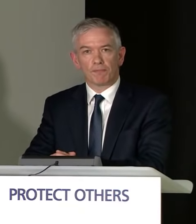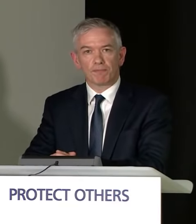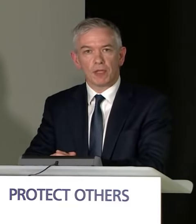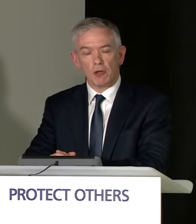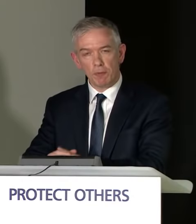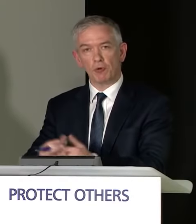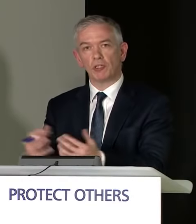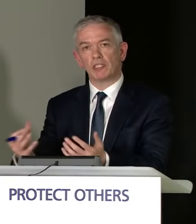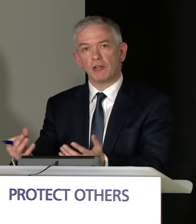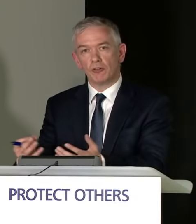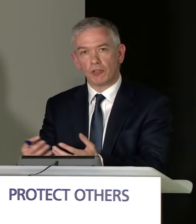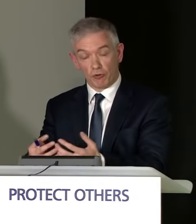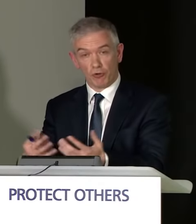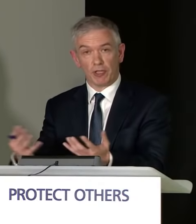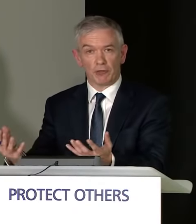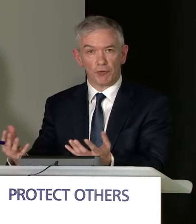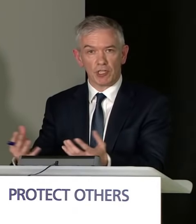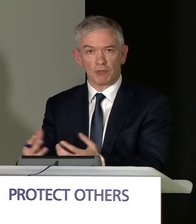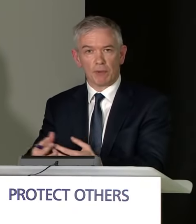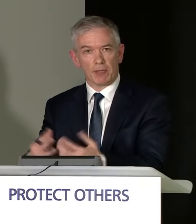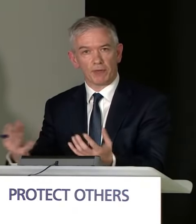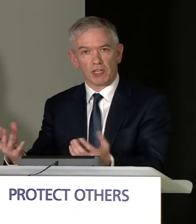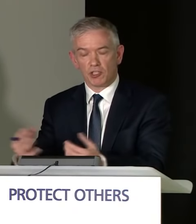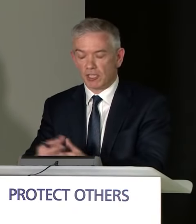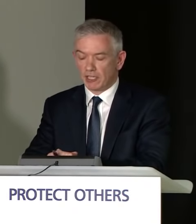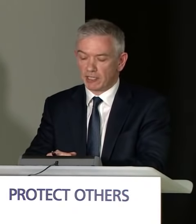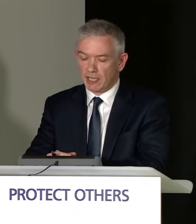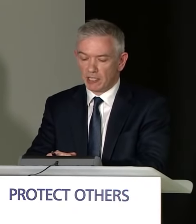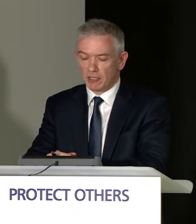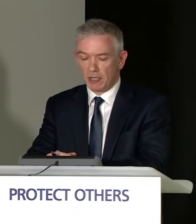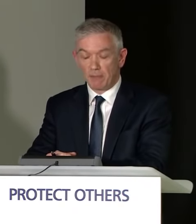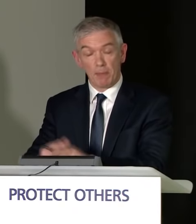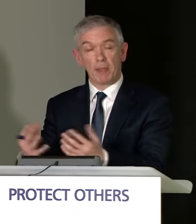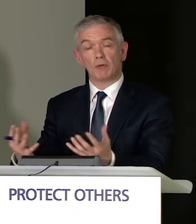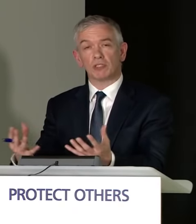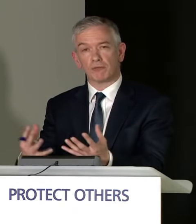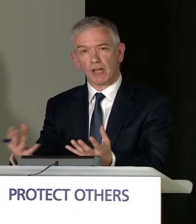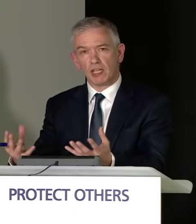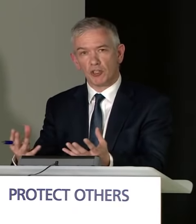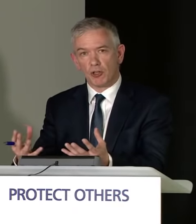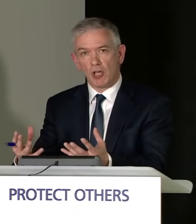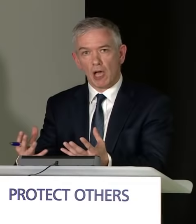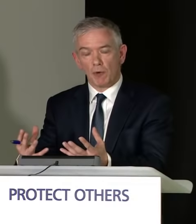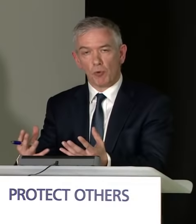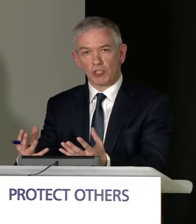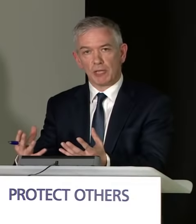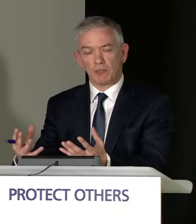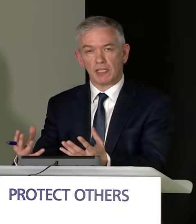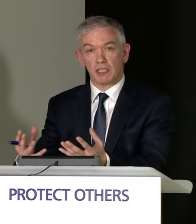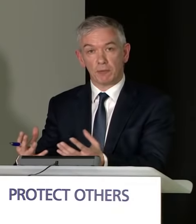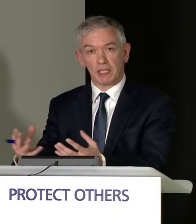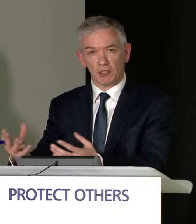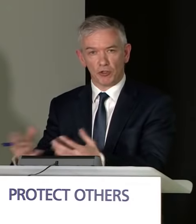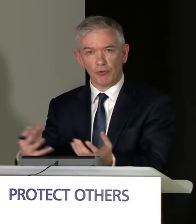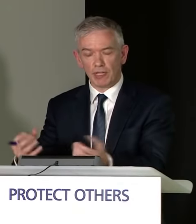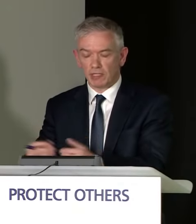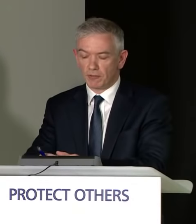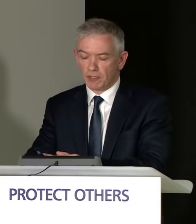How are people going to tell you that you are at risk , maybe to get a test. Maybe advise you about what steps to take to protect your relatives.?